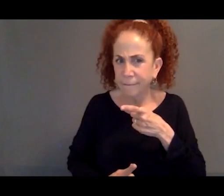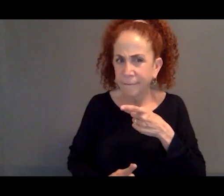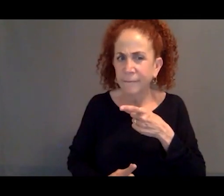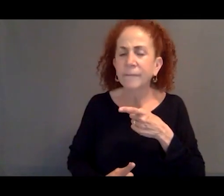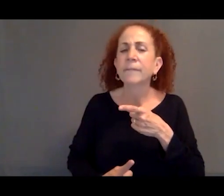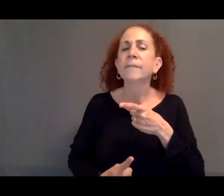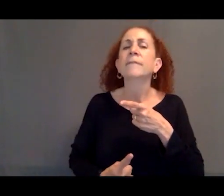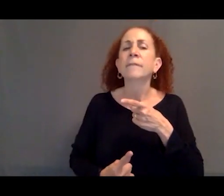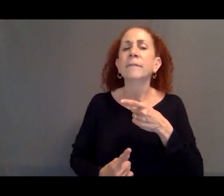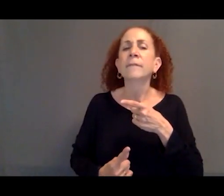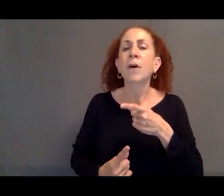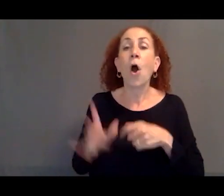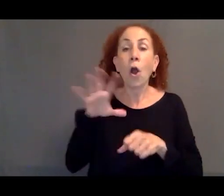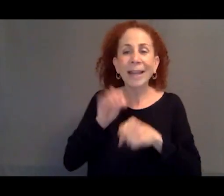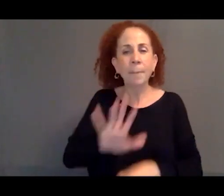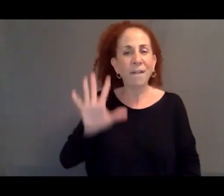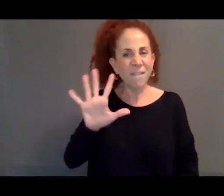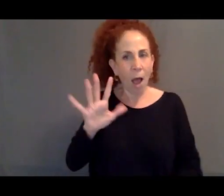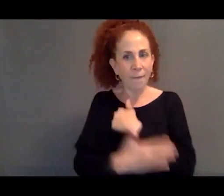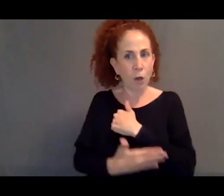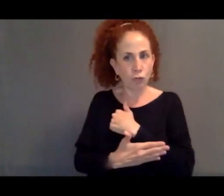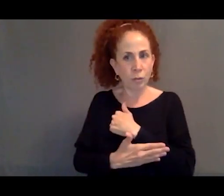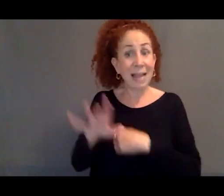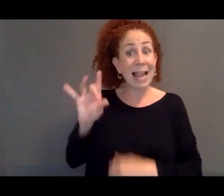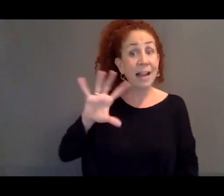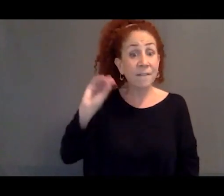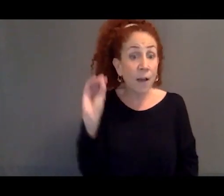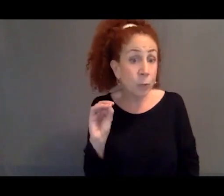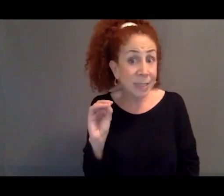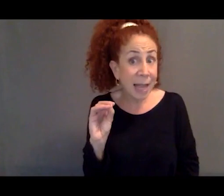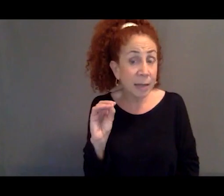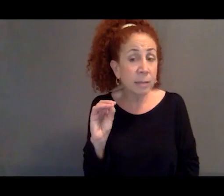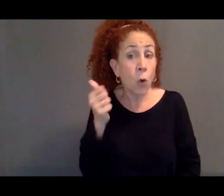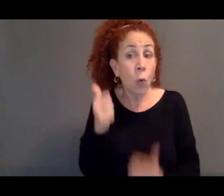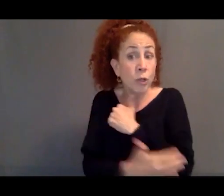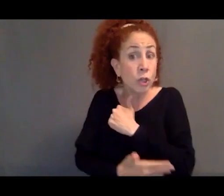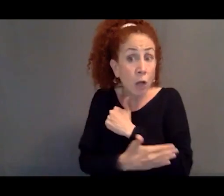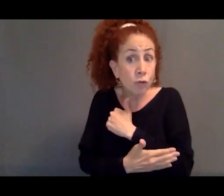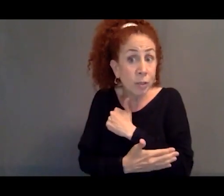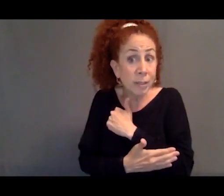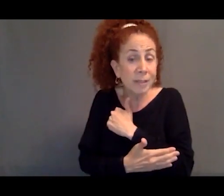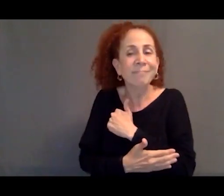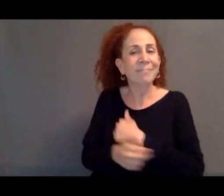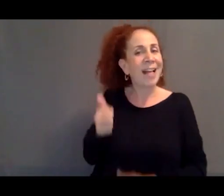hosted in about five countries, and 85% are being hosted in the developing world.